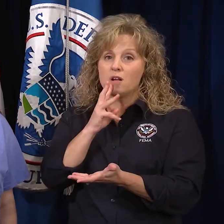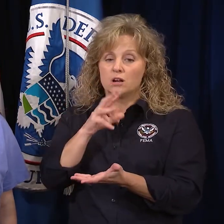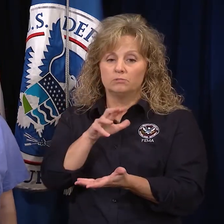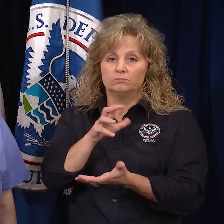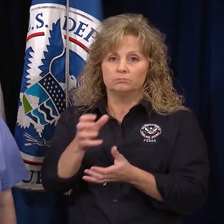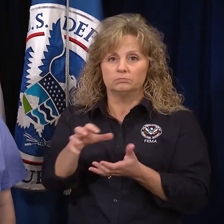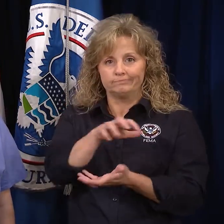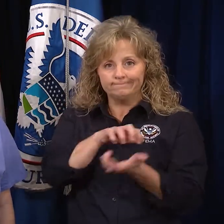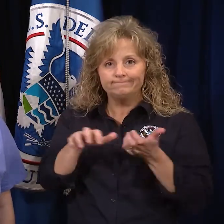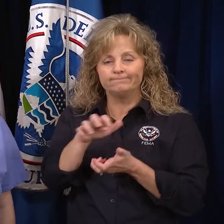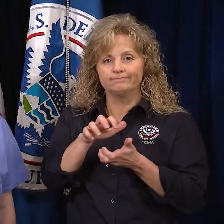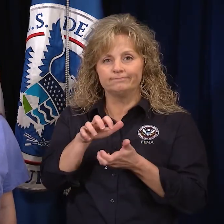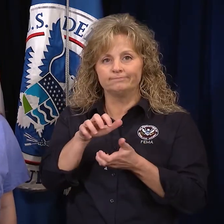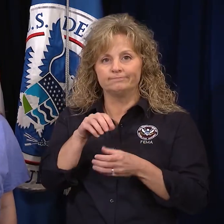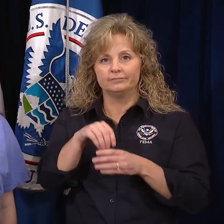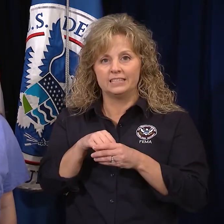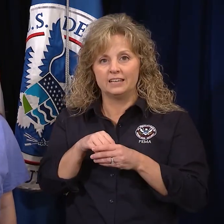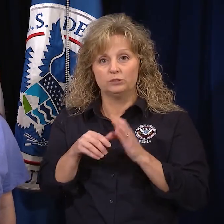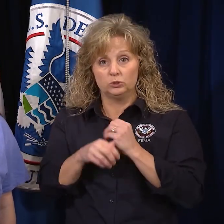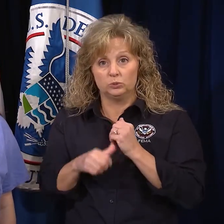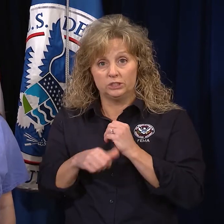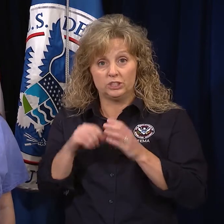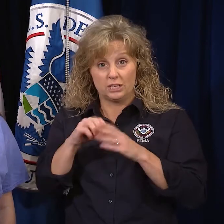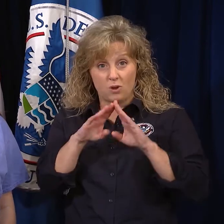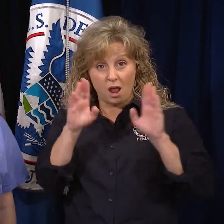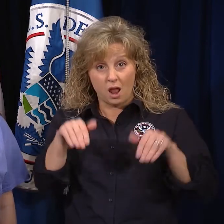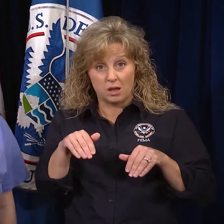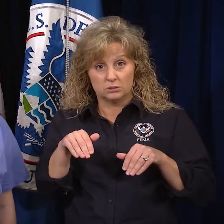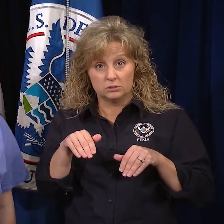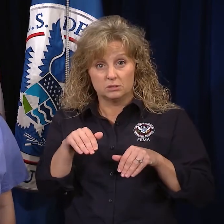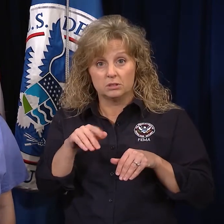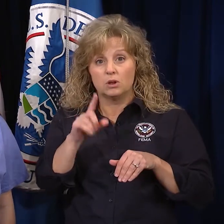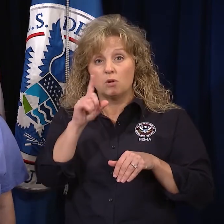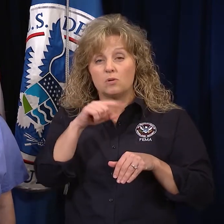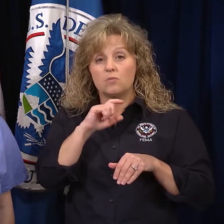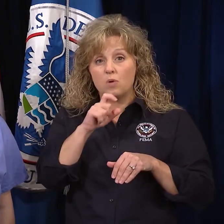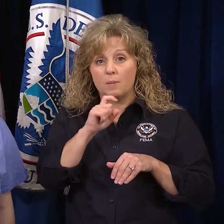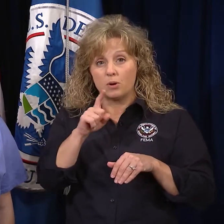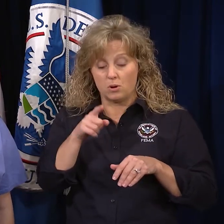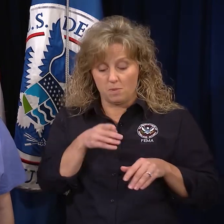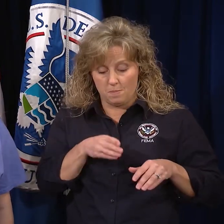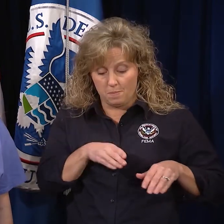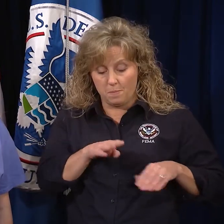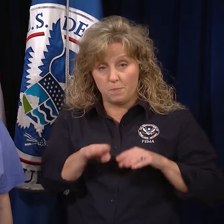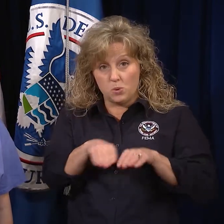If there’s sewage in your house, wear rubber boots and gloves, and goggles